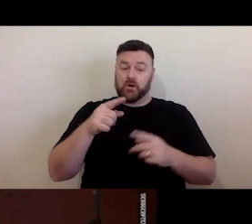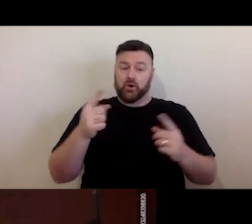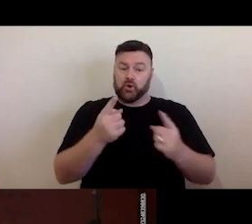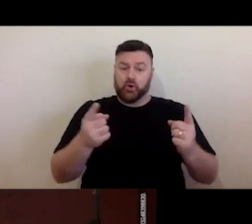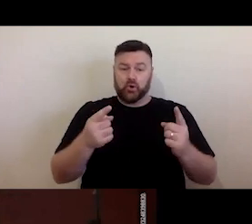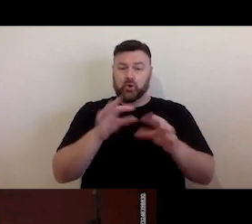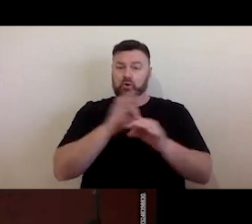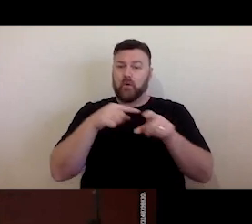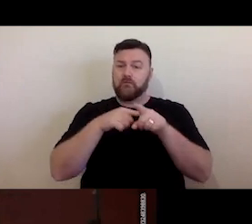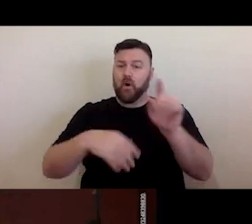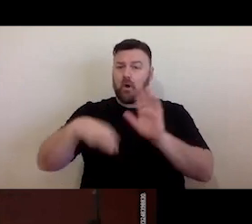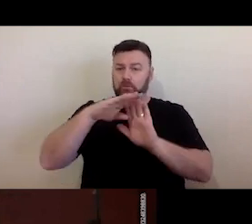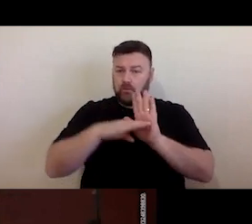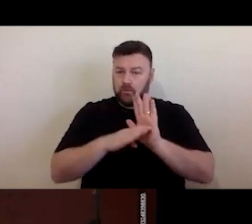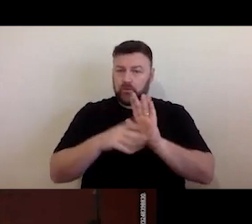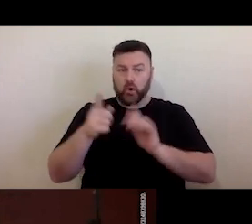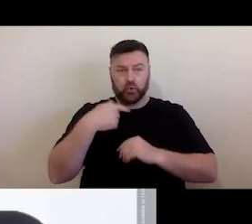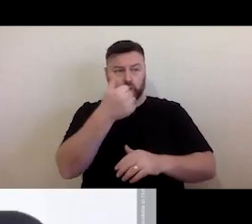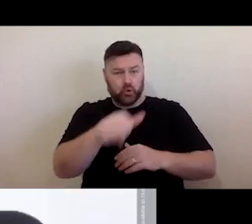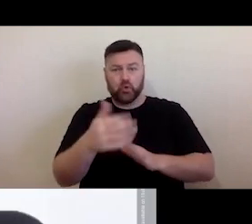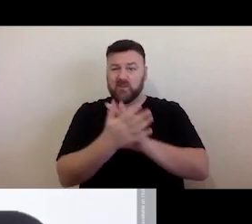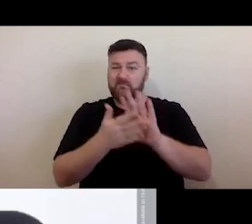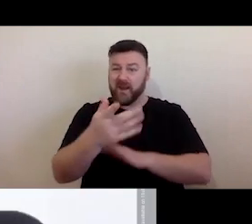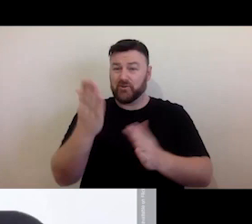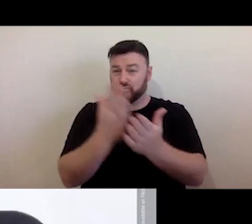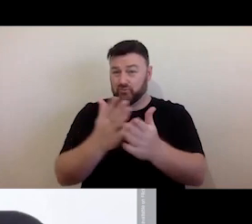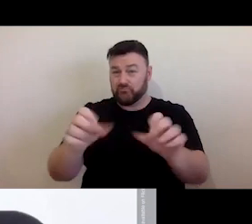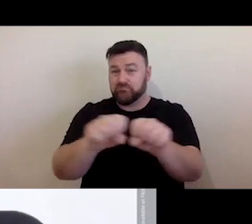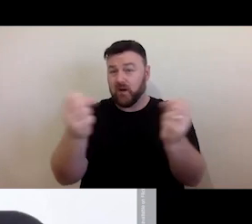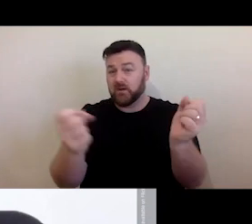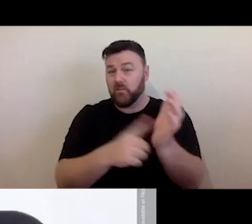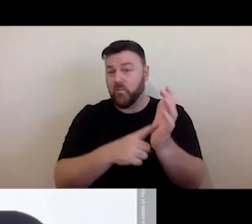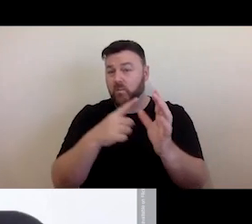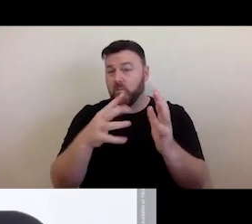is an infringement. While it is worth noting there are exceptions to